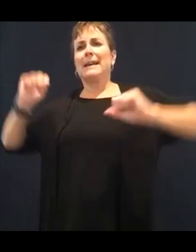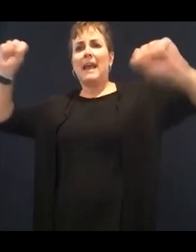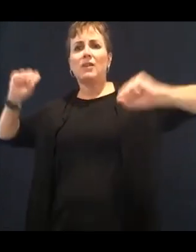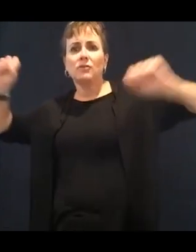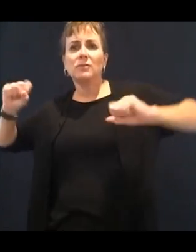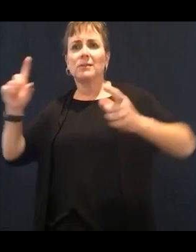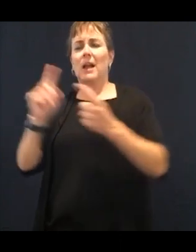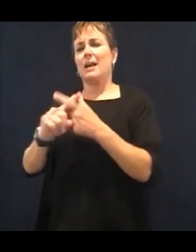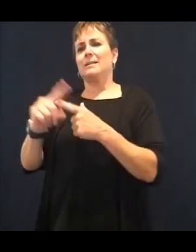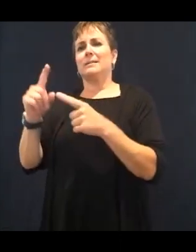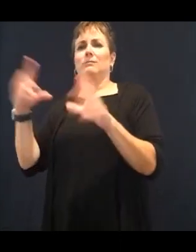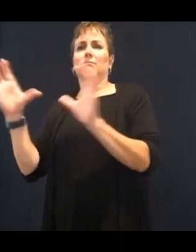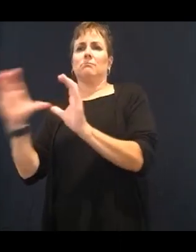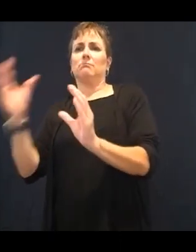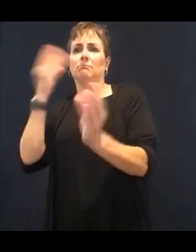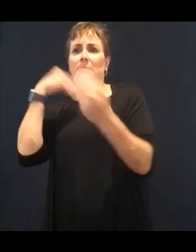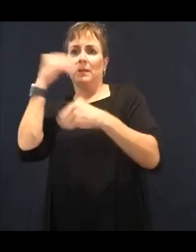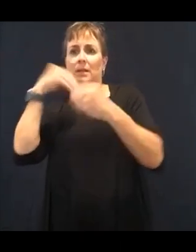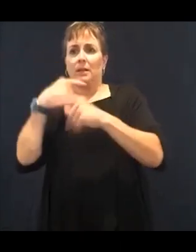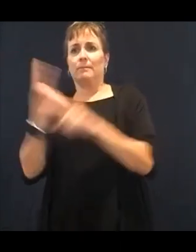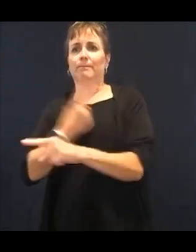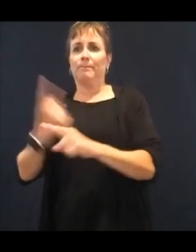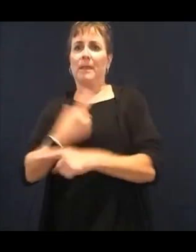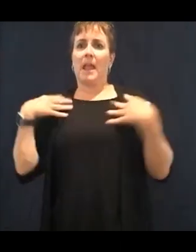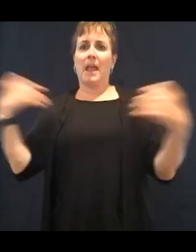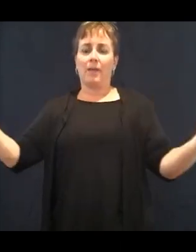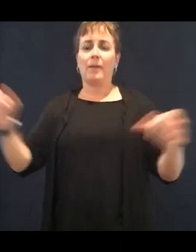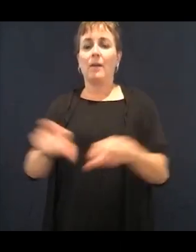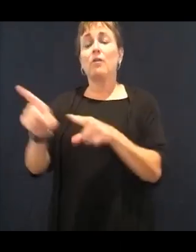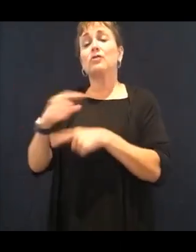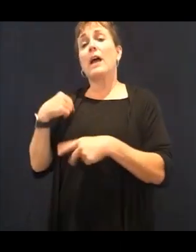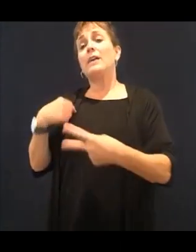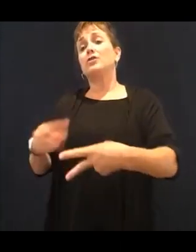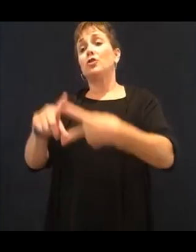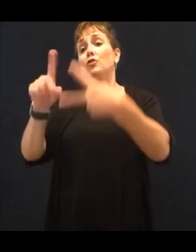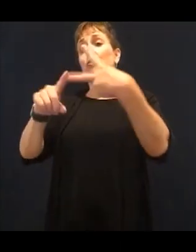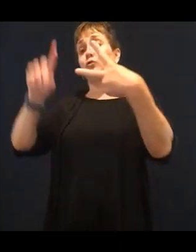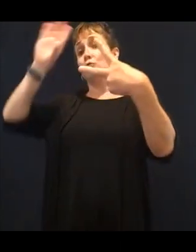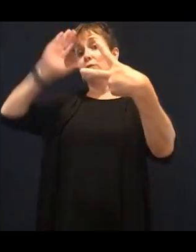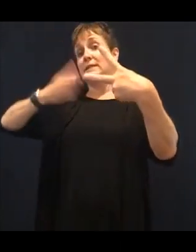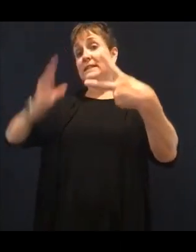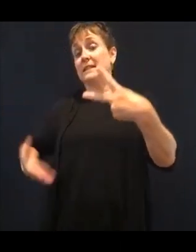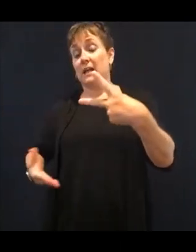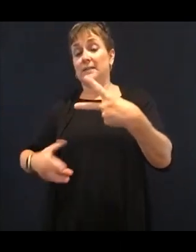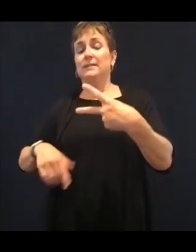has Usher type 1C. Thank you very much for